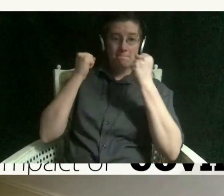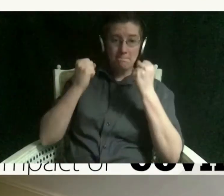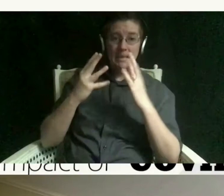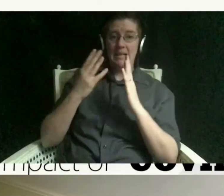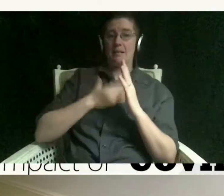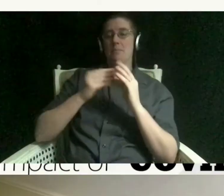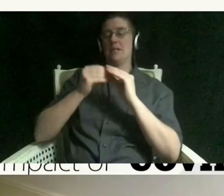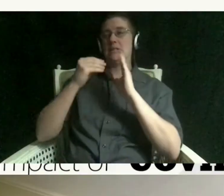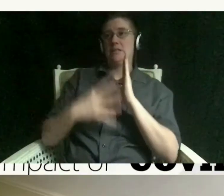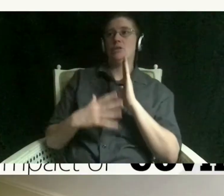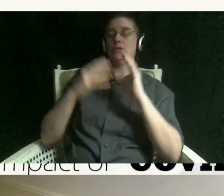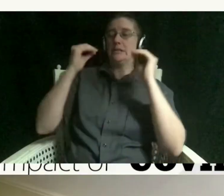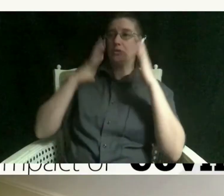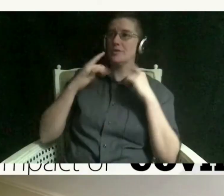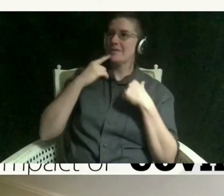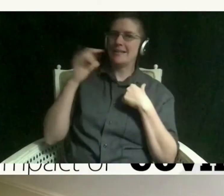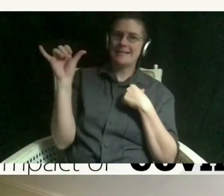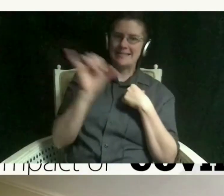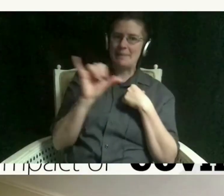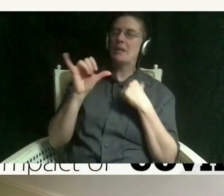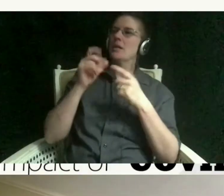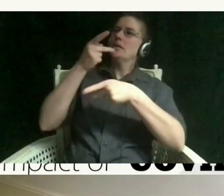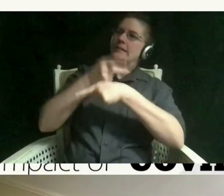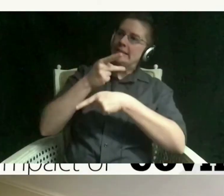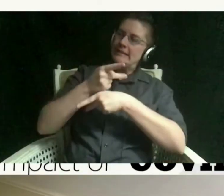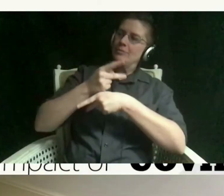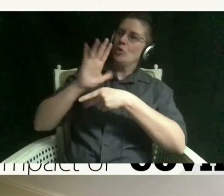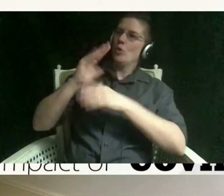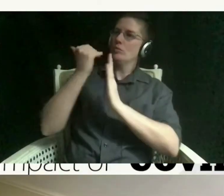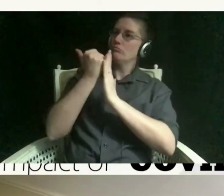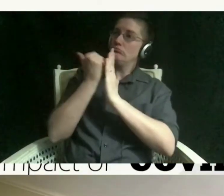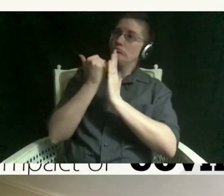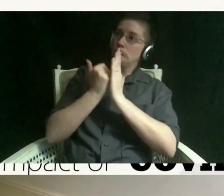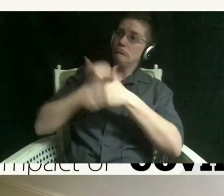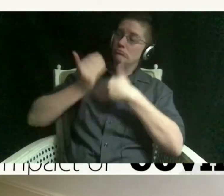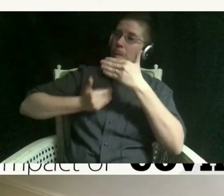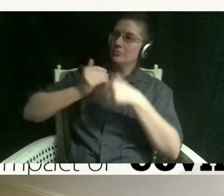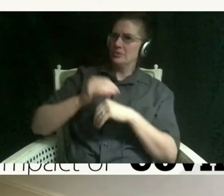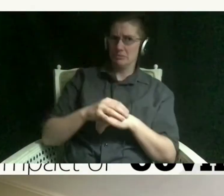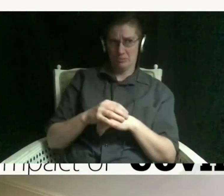which is like you should try and keep a routine and i think really will that help but i think that